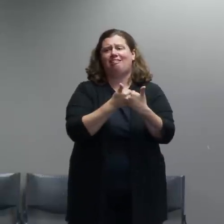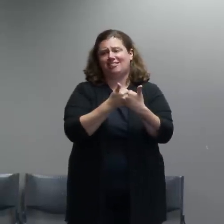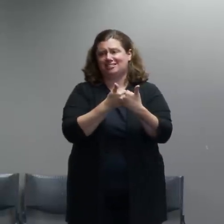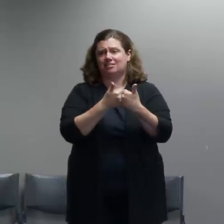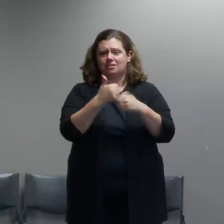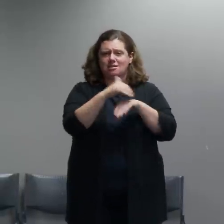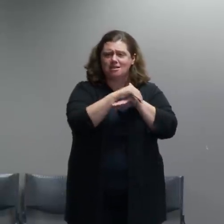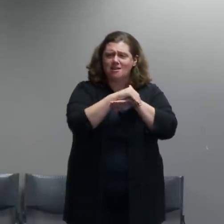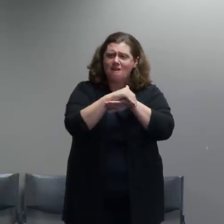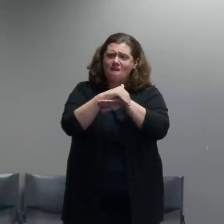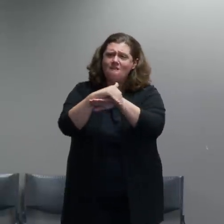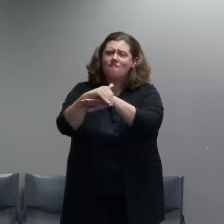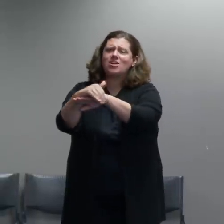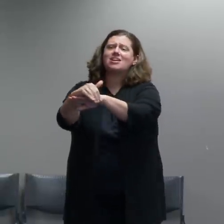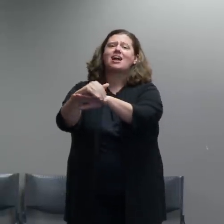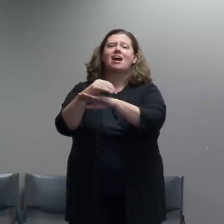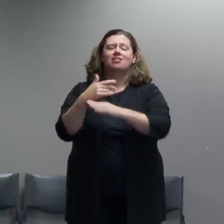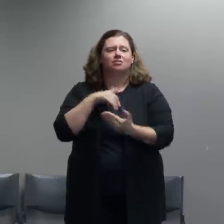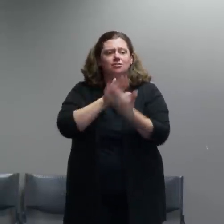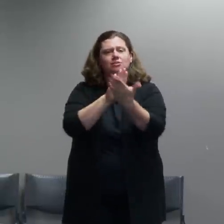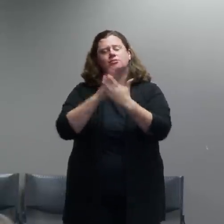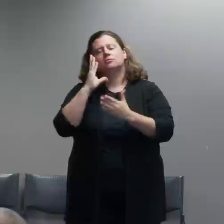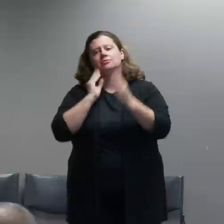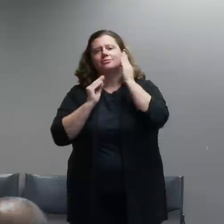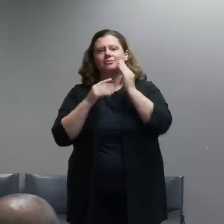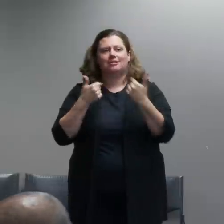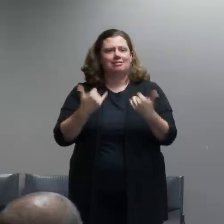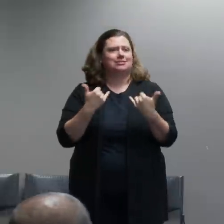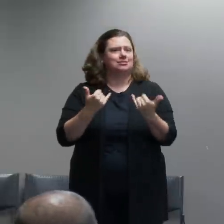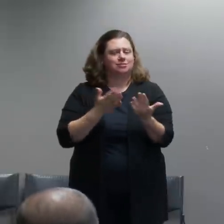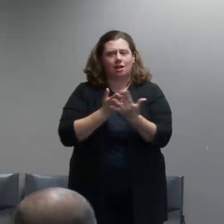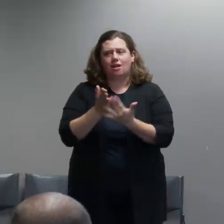experiencing in downtown portland and some other places.